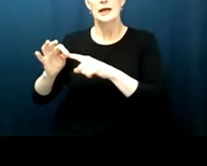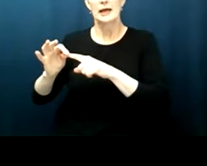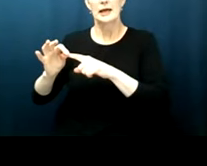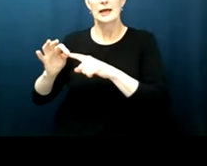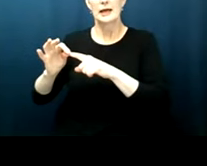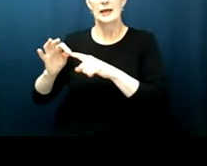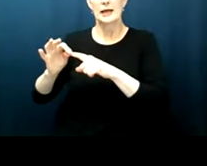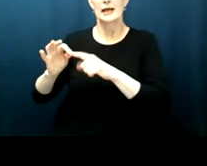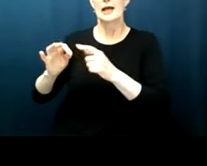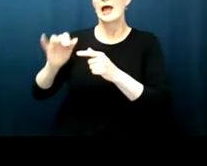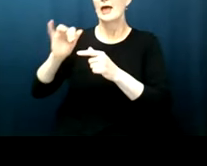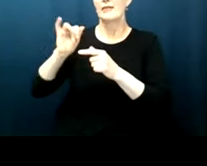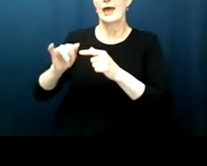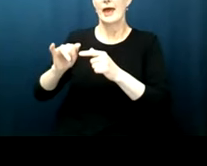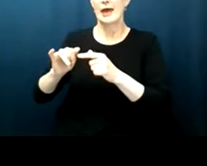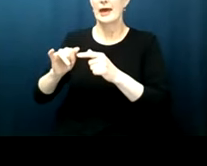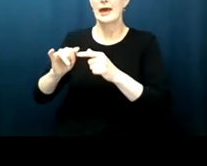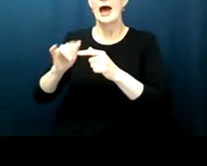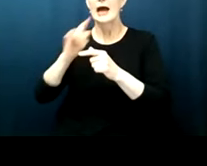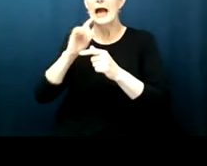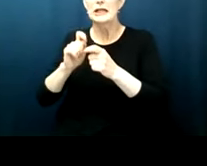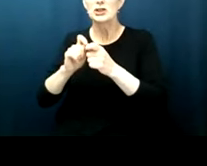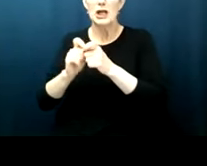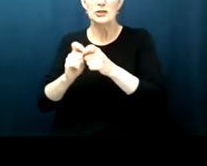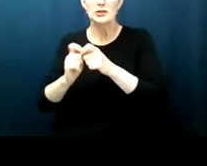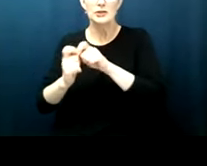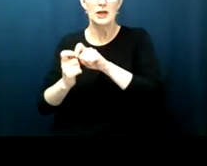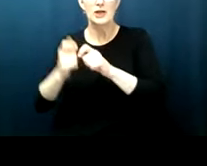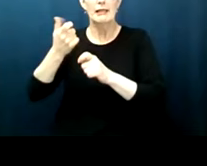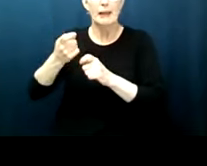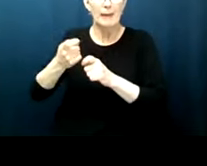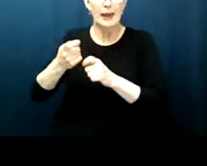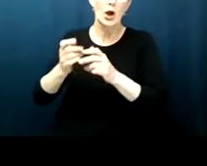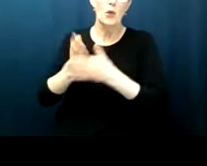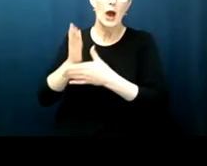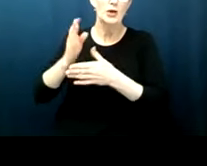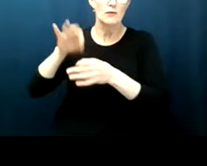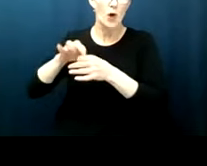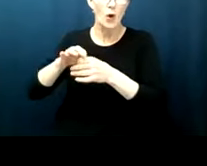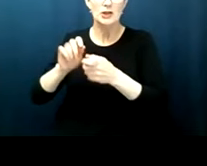statement of the right each time the right to vote is mentioned it's mentioned in the 14th by the way